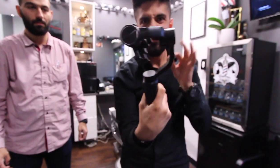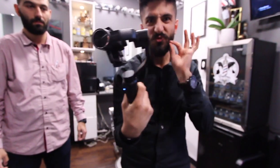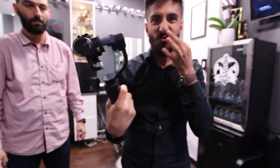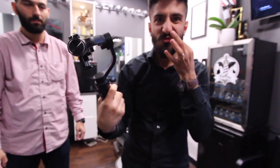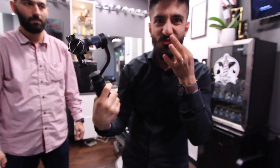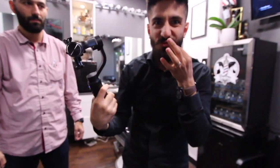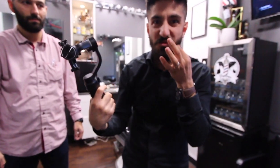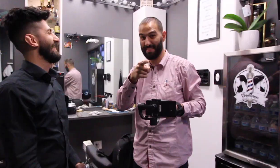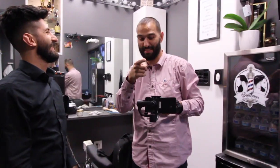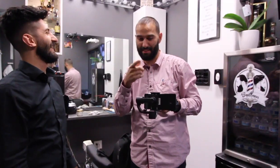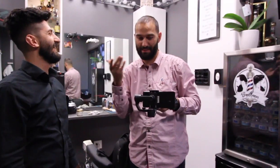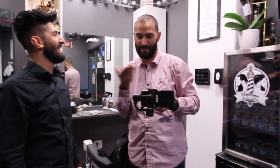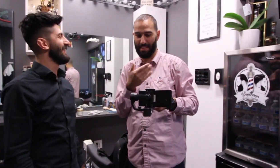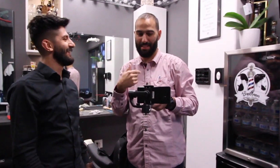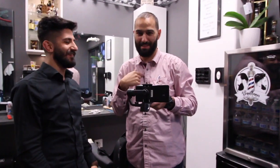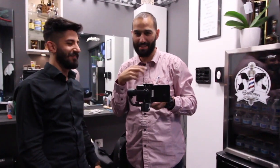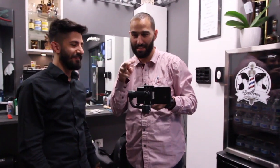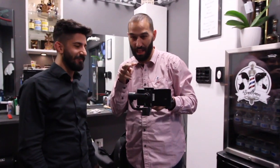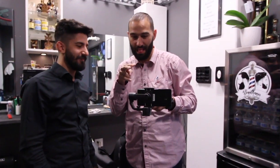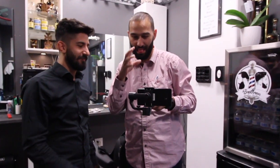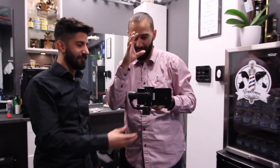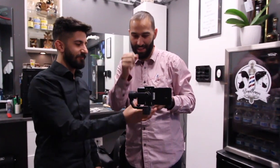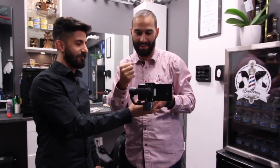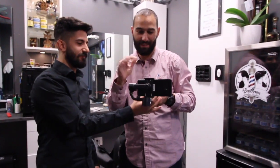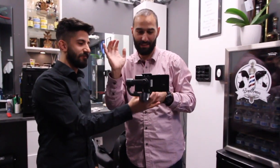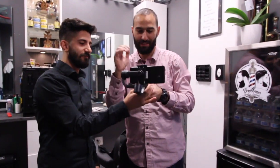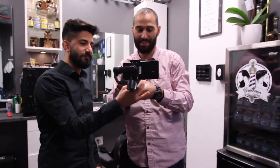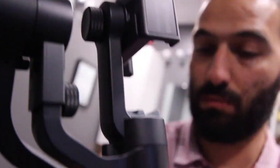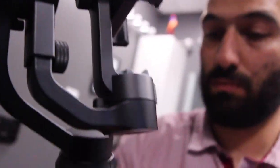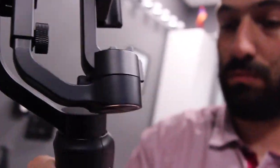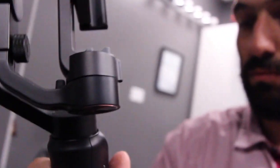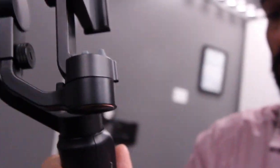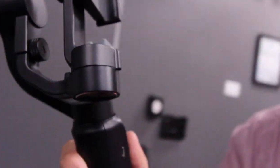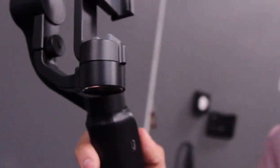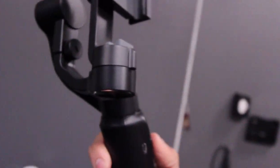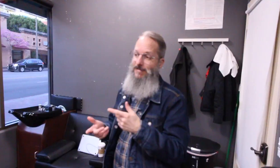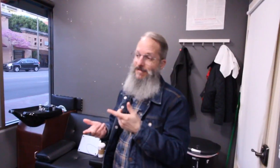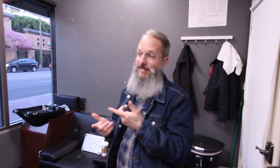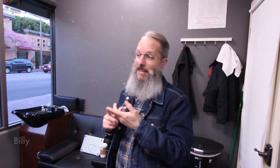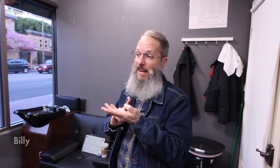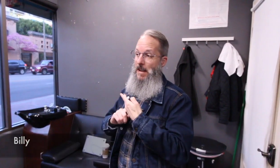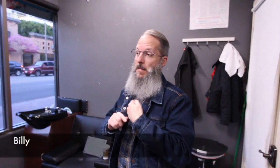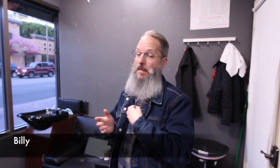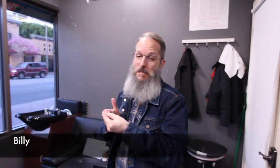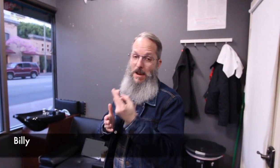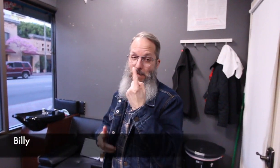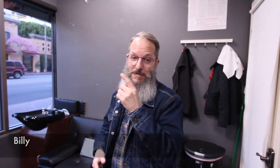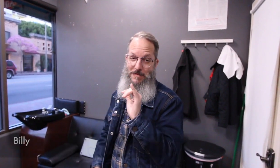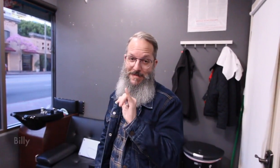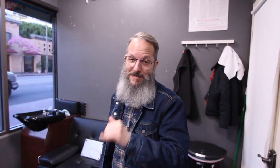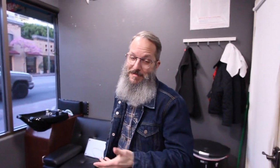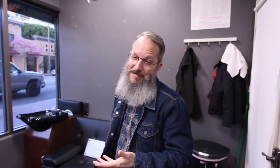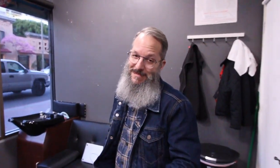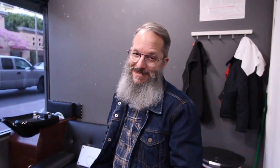Cool, isn't it?! Varo: I fell in love with it, so I bought it! Billy: It convinces me, so I want to buy one too!